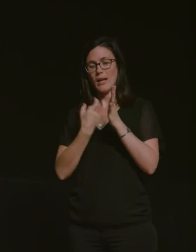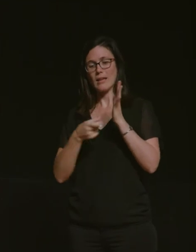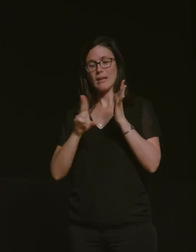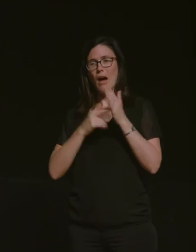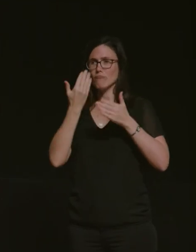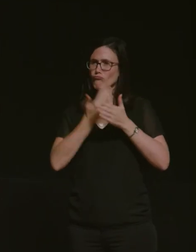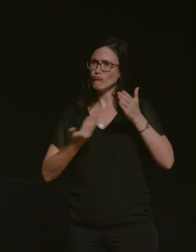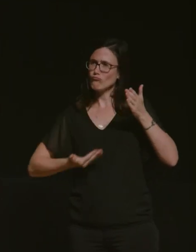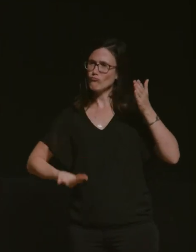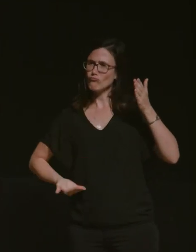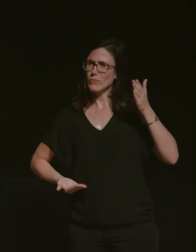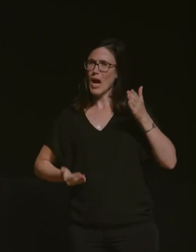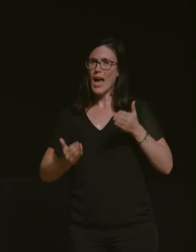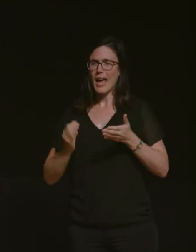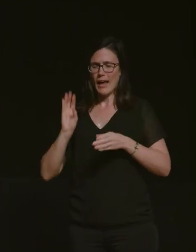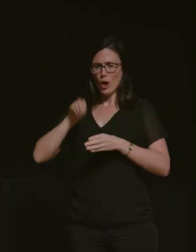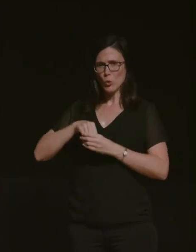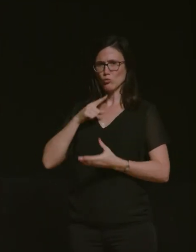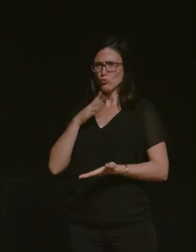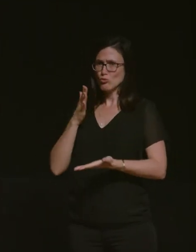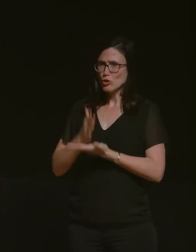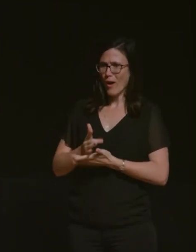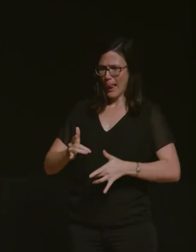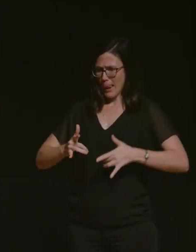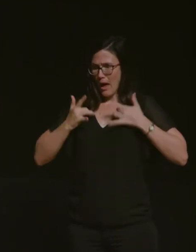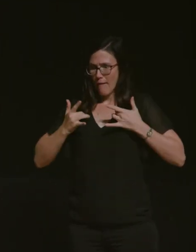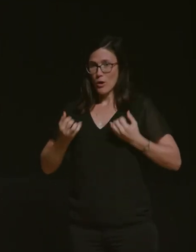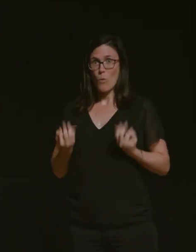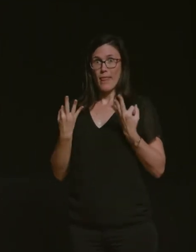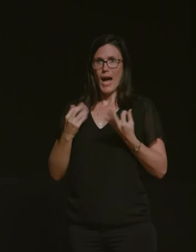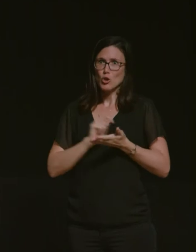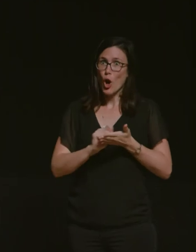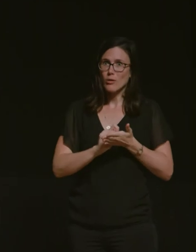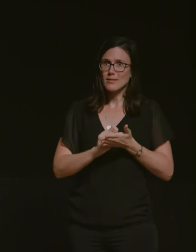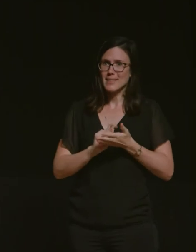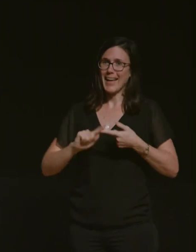we feature true stories told live and without notes except me by experienced and first-time